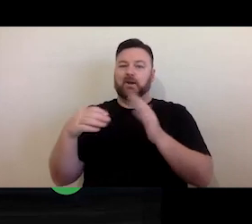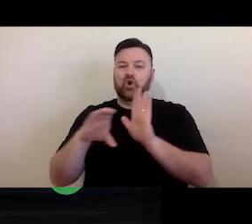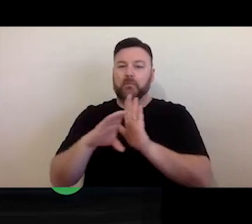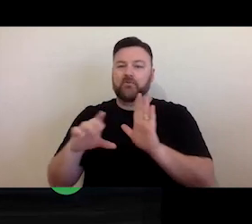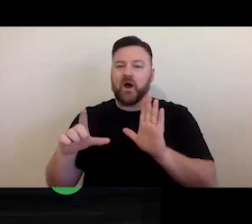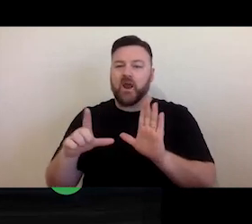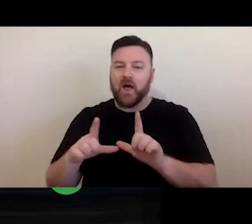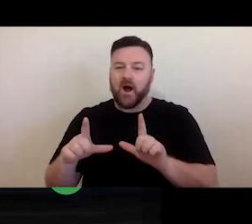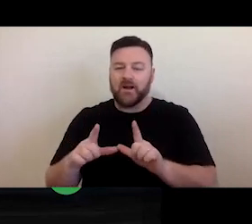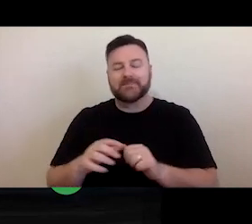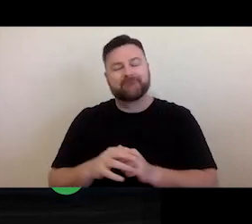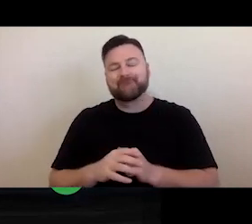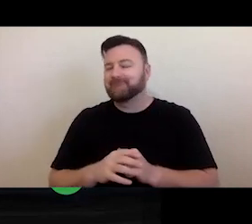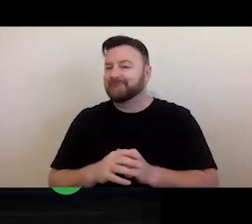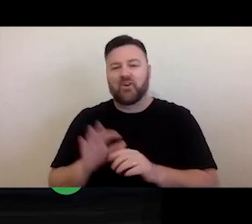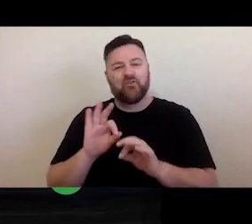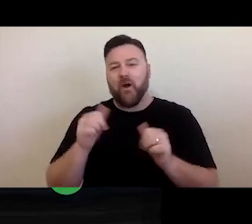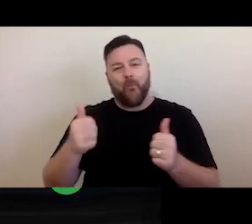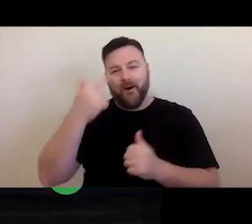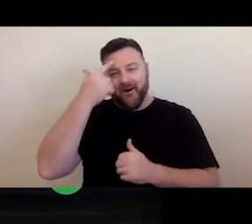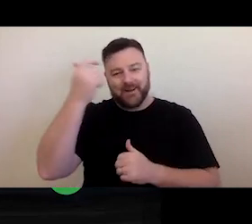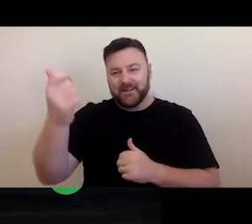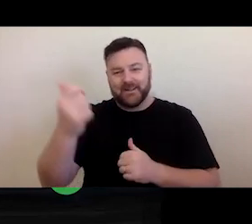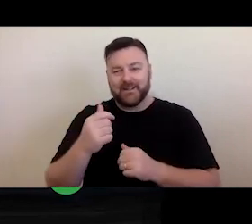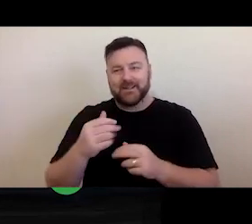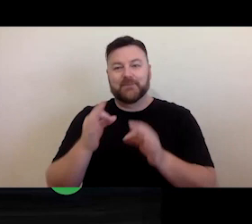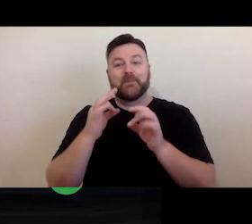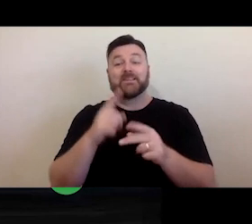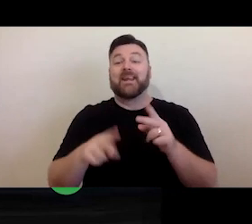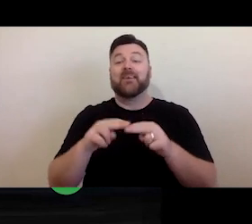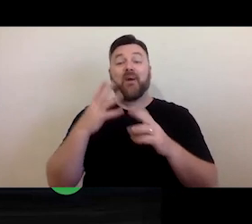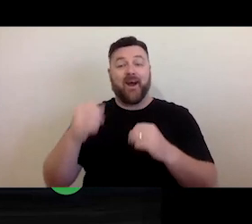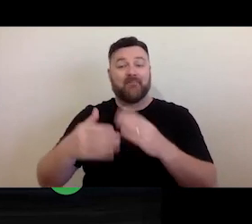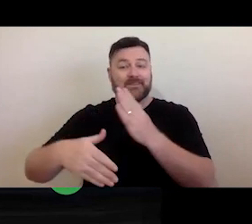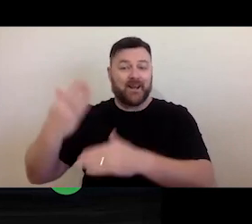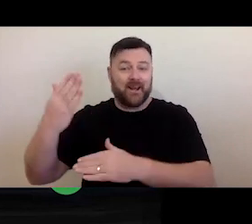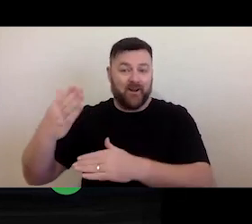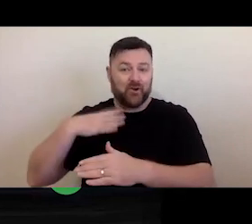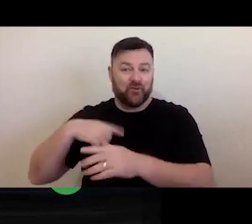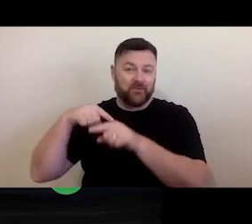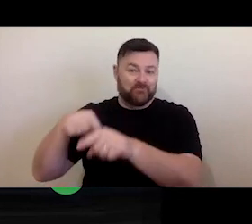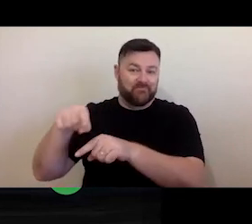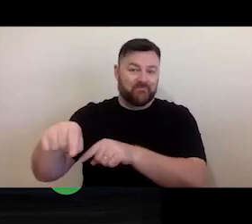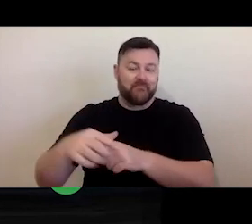And that's probably not advisable, especially where you have a hard deadline that you need to meet. Think about including permissions